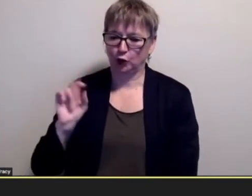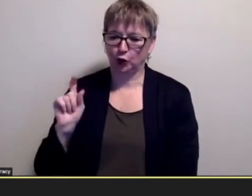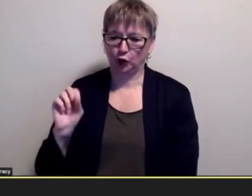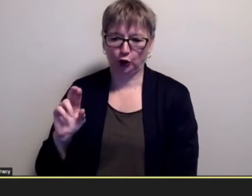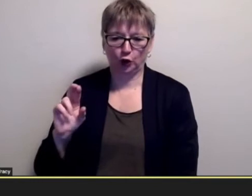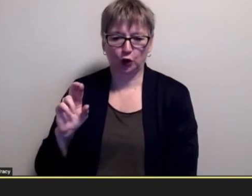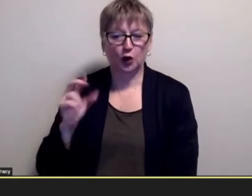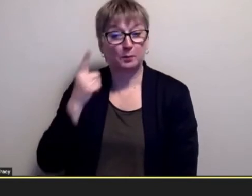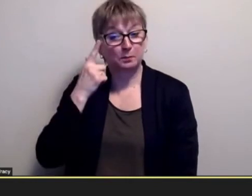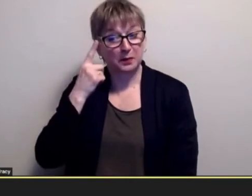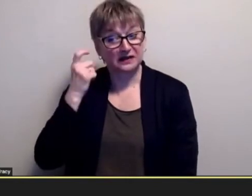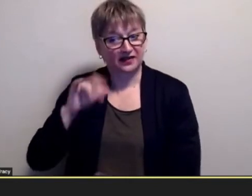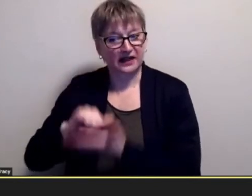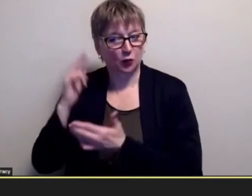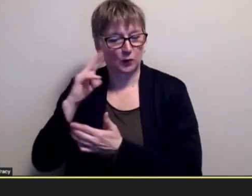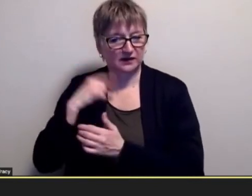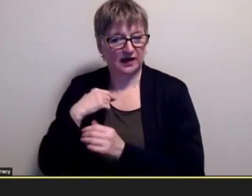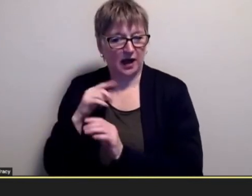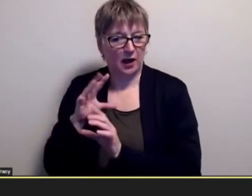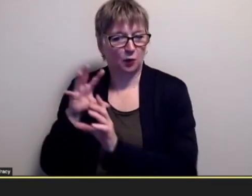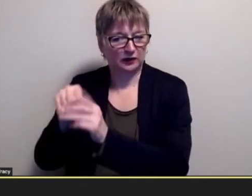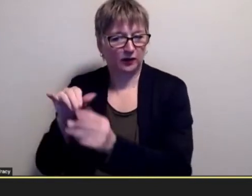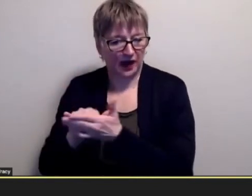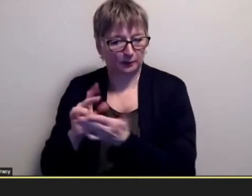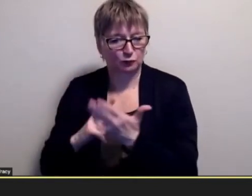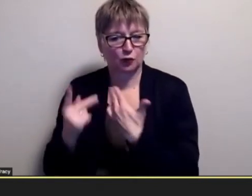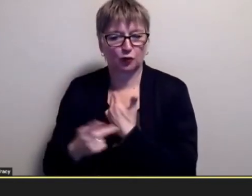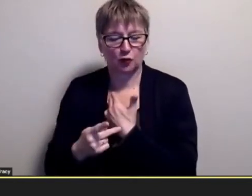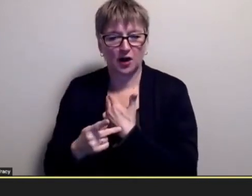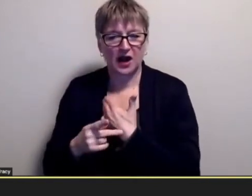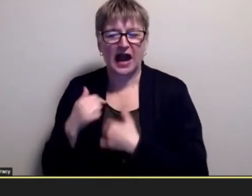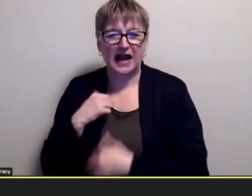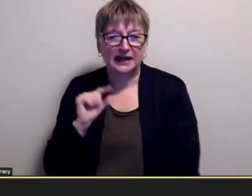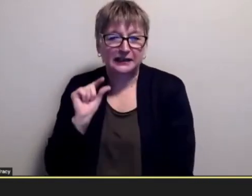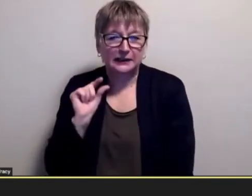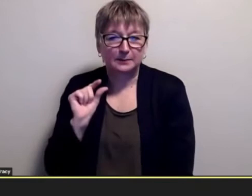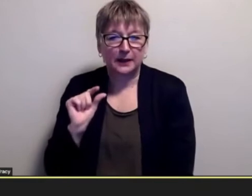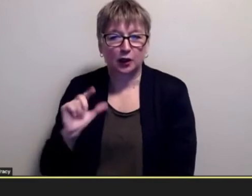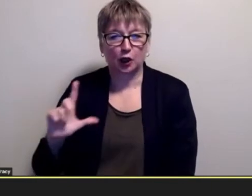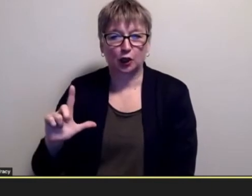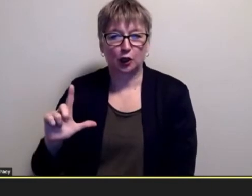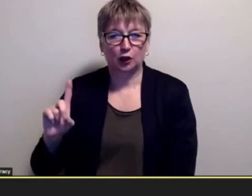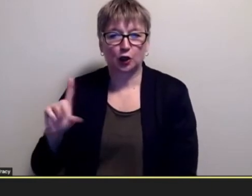the murder program at a little bit of learning disability i'm not i think just a